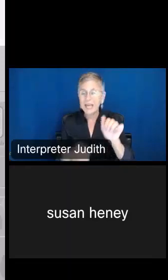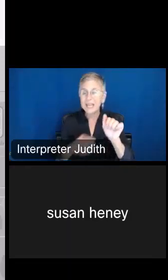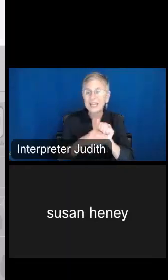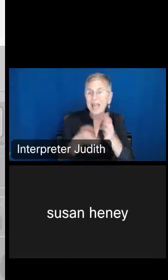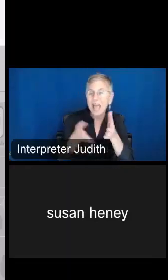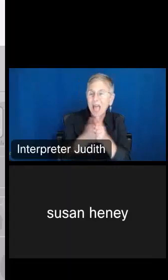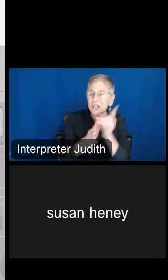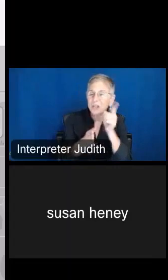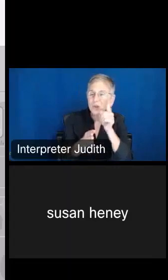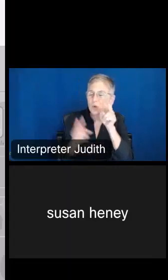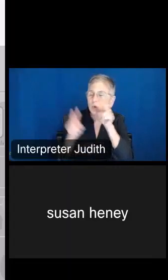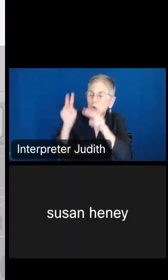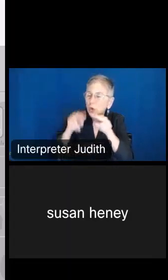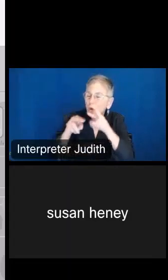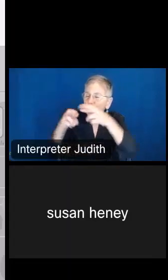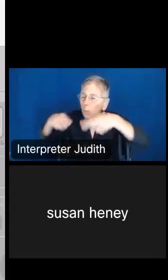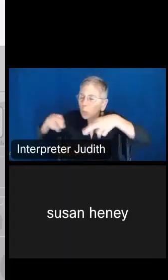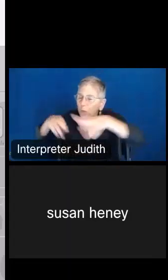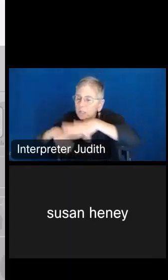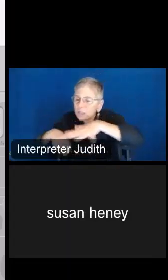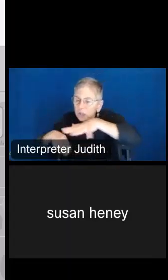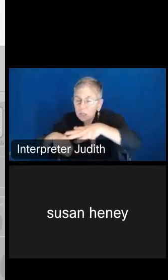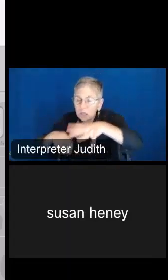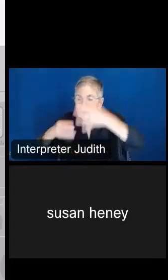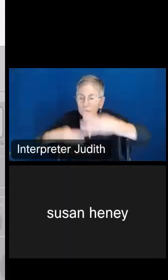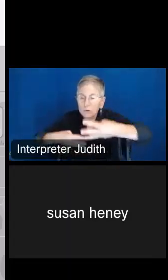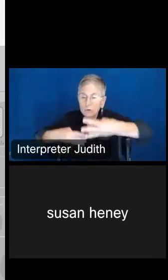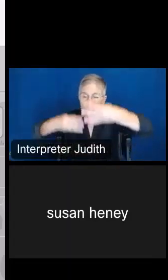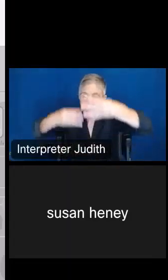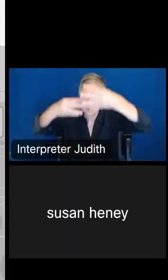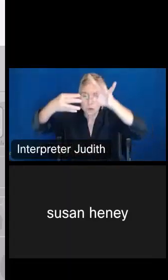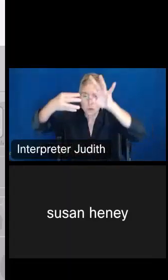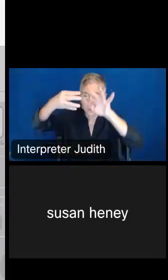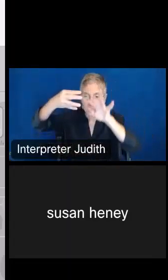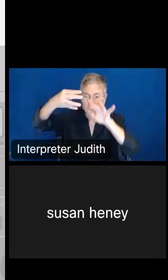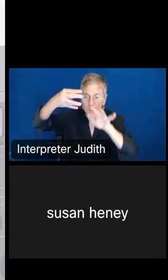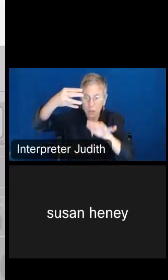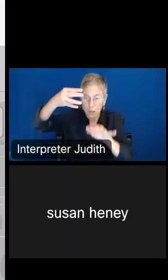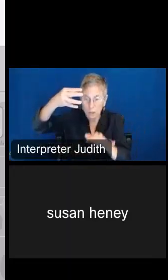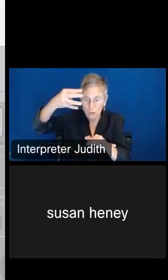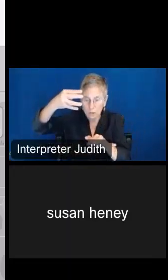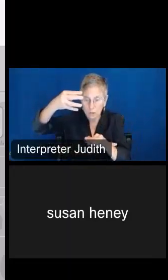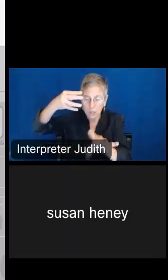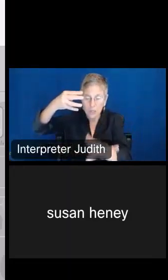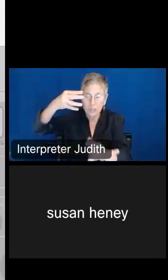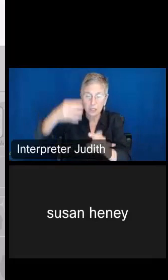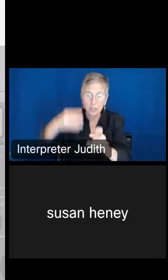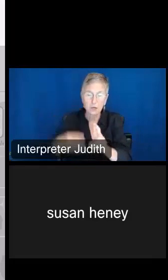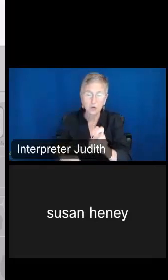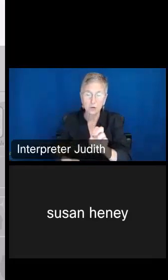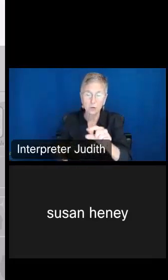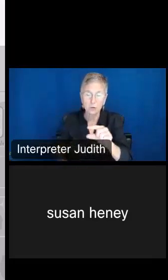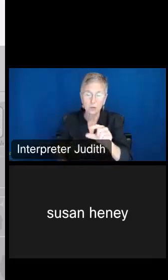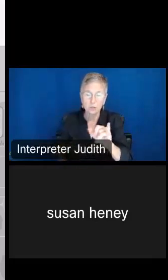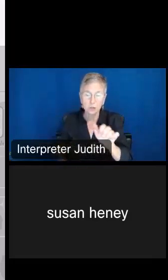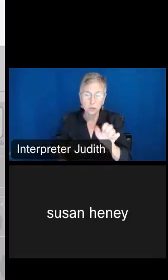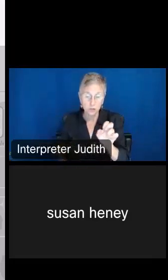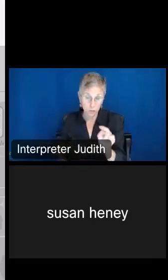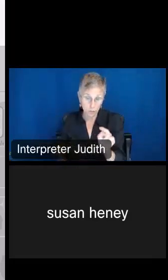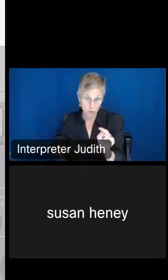so all you have to do is scroll down here, and select Region.